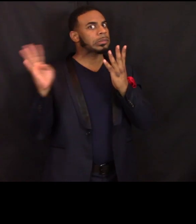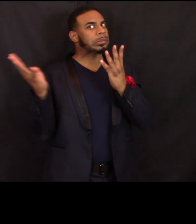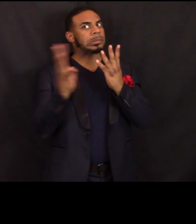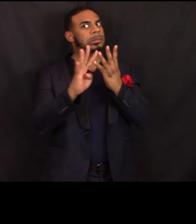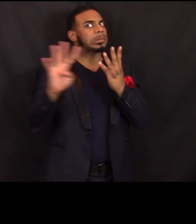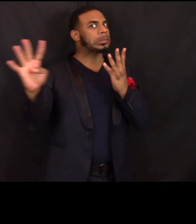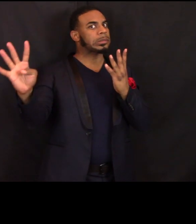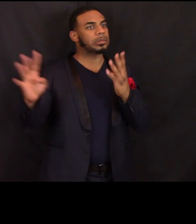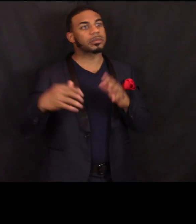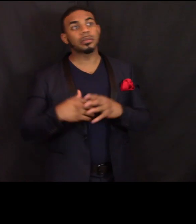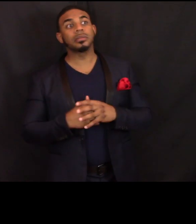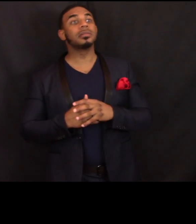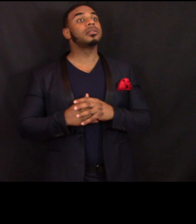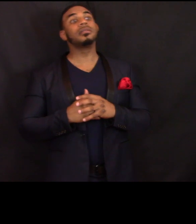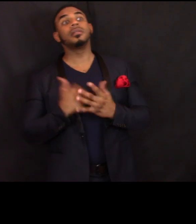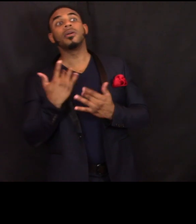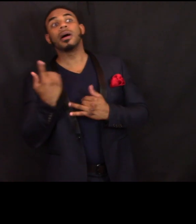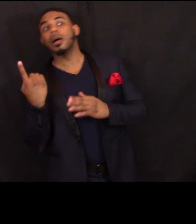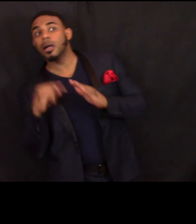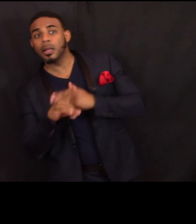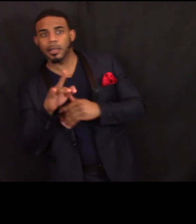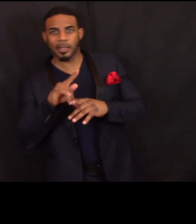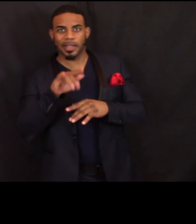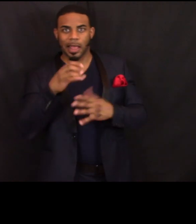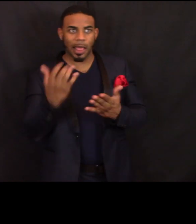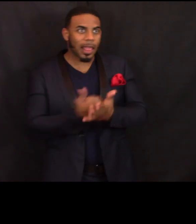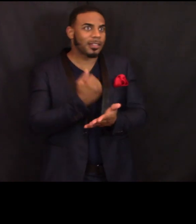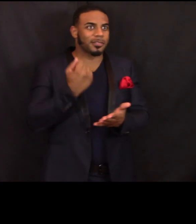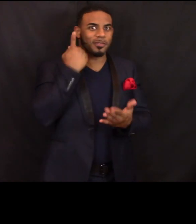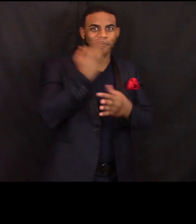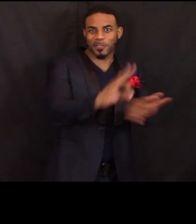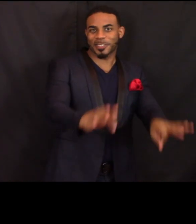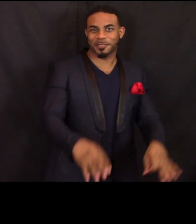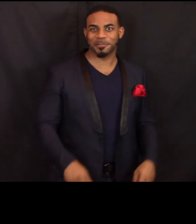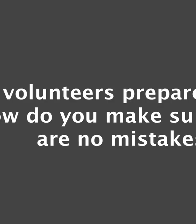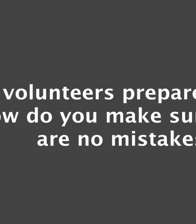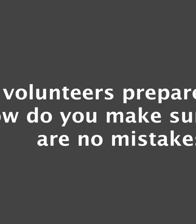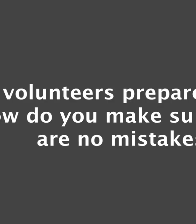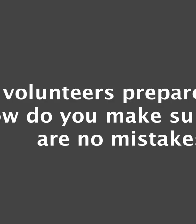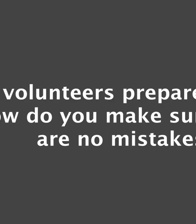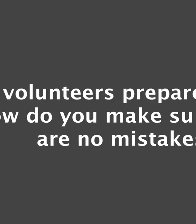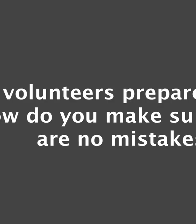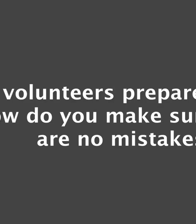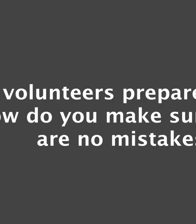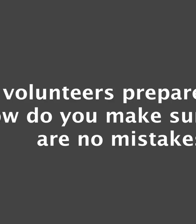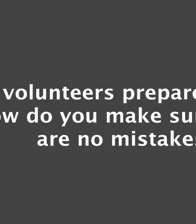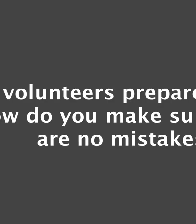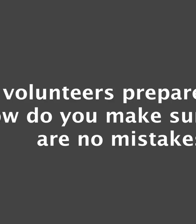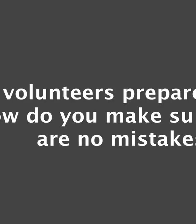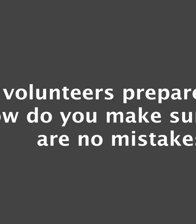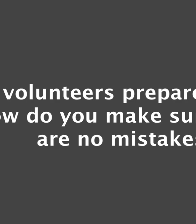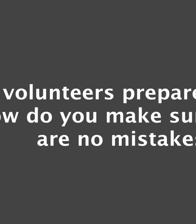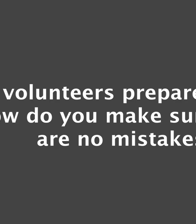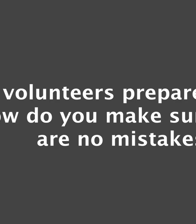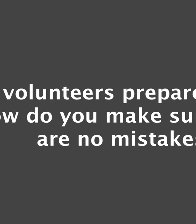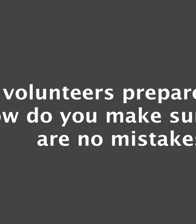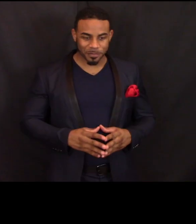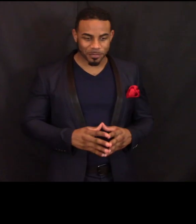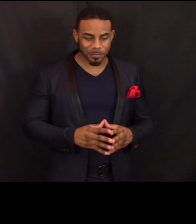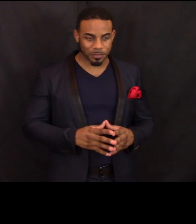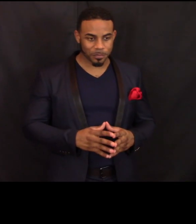waiting to come in to get their taxes done.